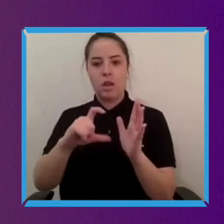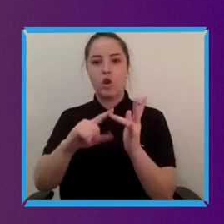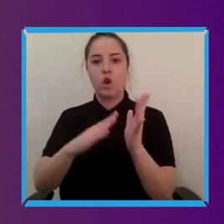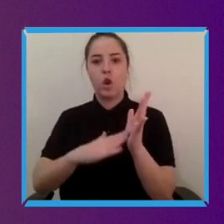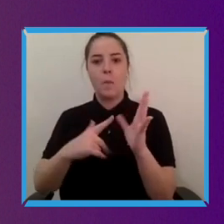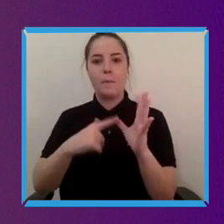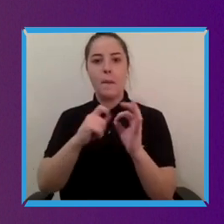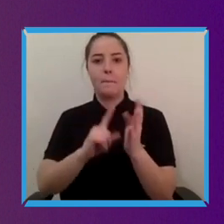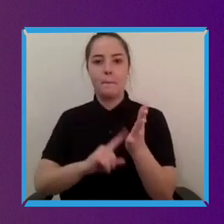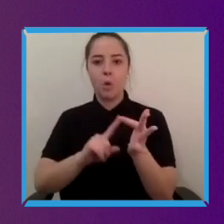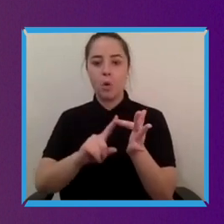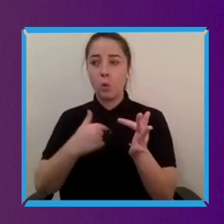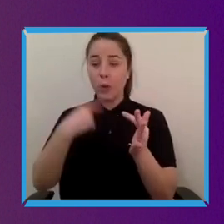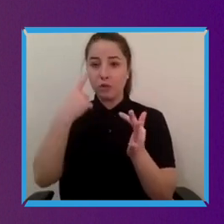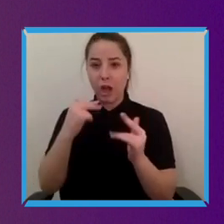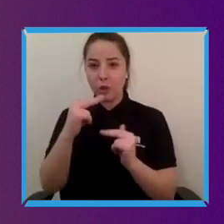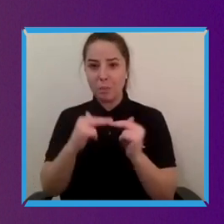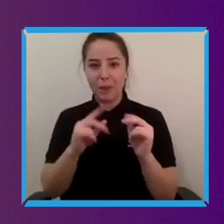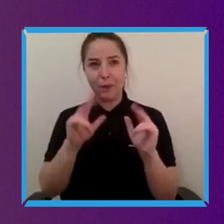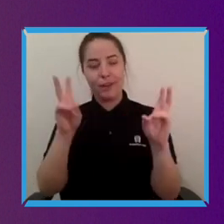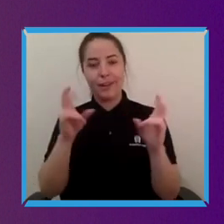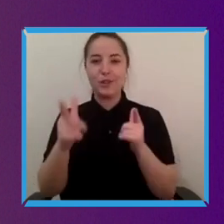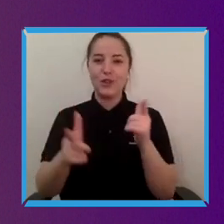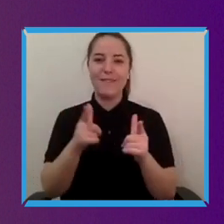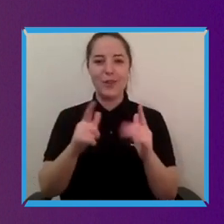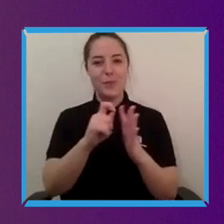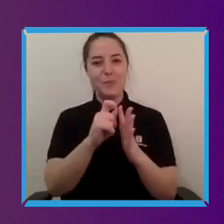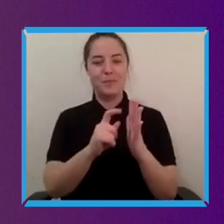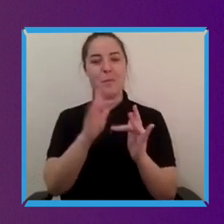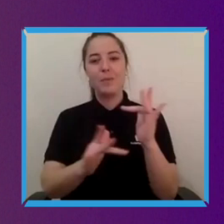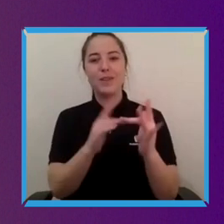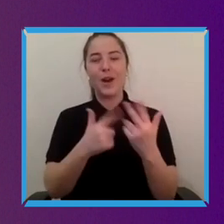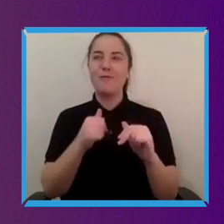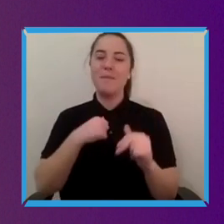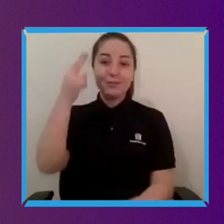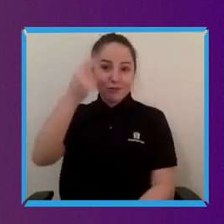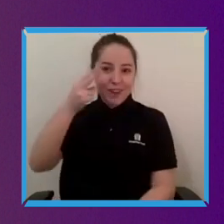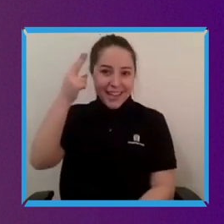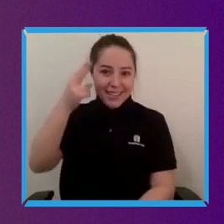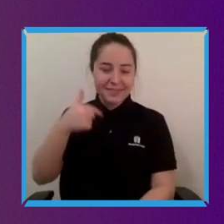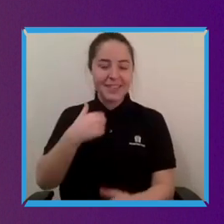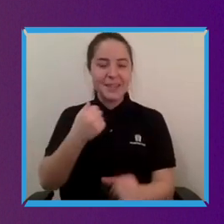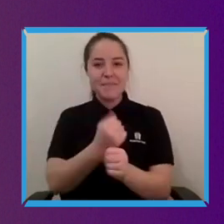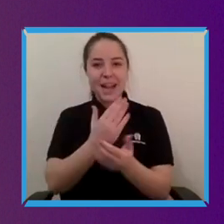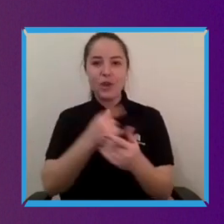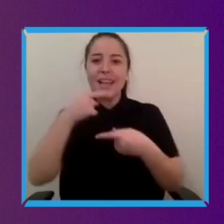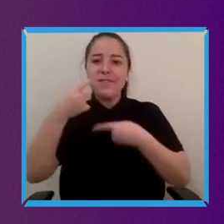the travel platform of my dreams and making sure that information was accurate there was photography for everything